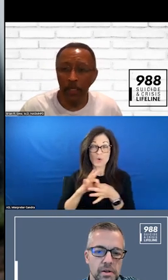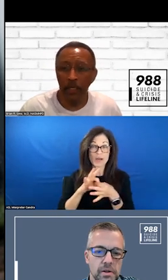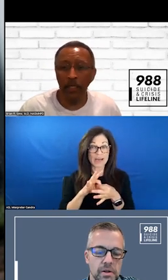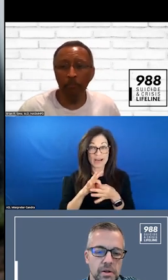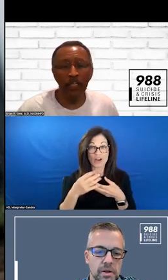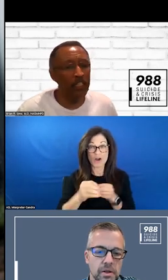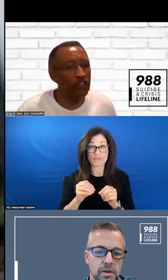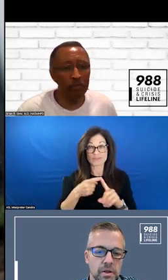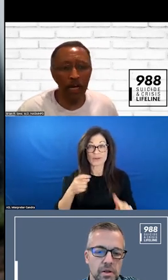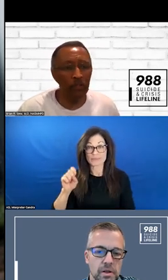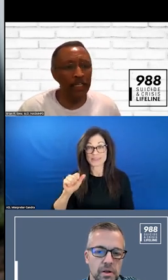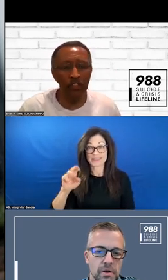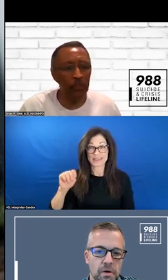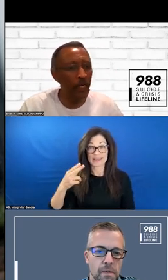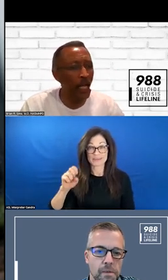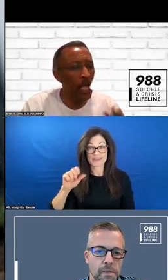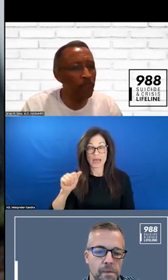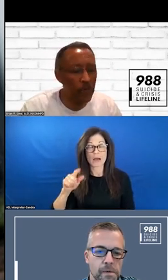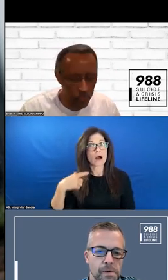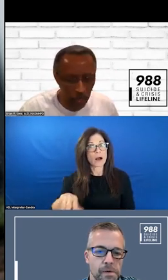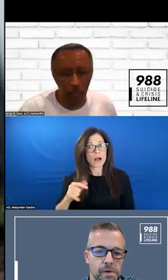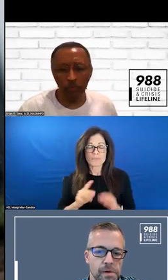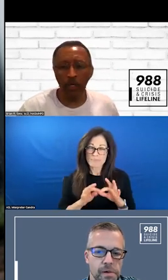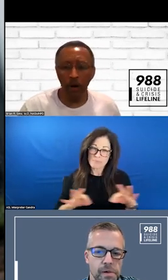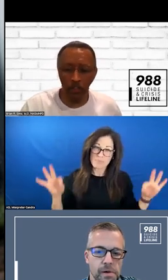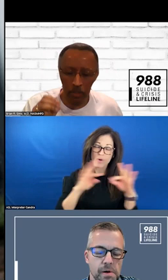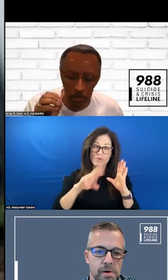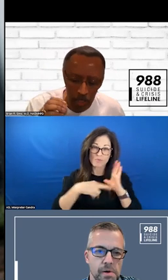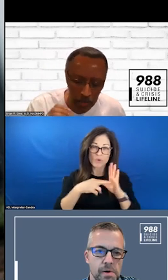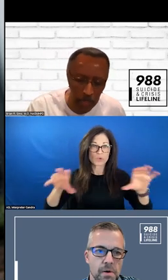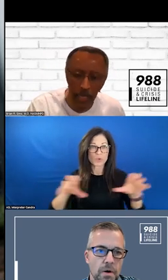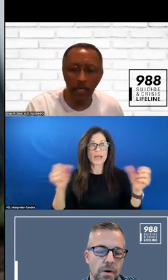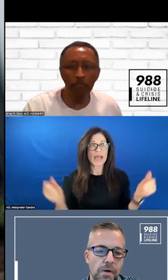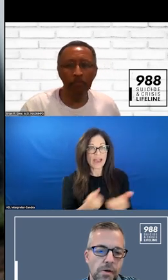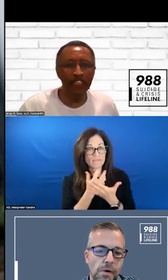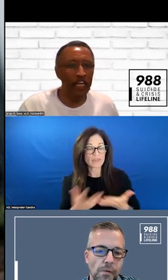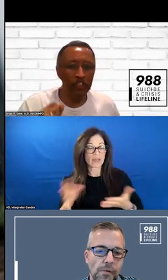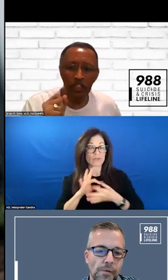HE HAS BEEN INSTRUMENTAL IN DOING EVERYTHING WITH REGARDS TO THE